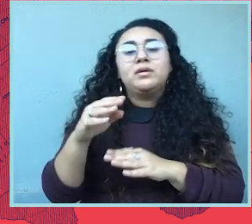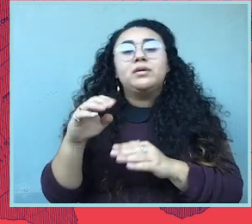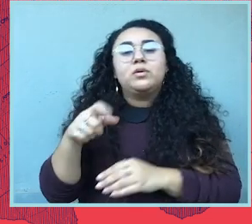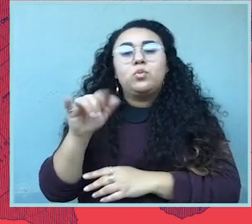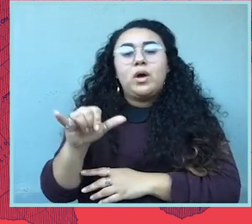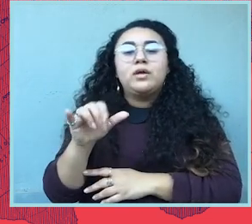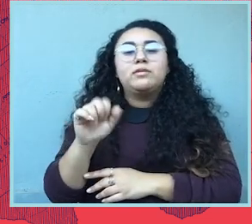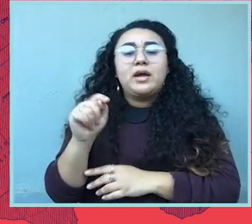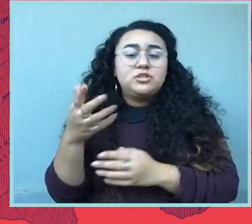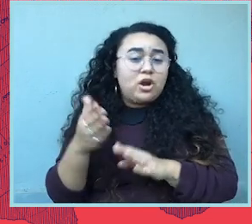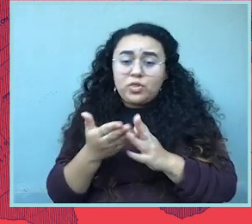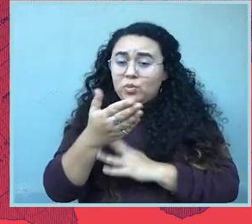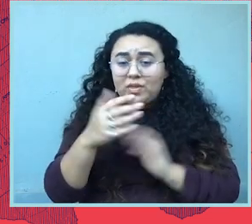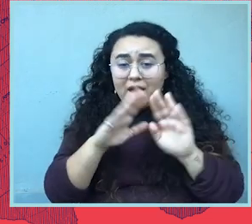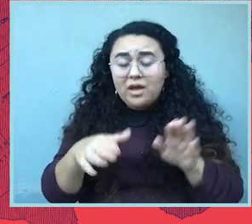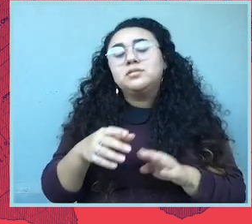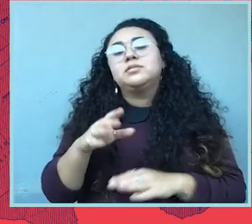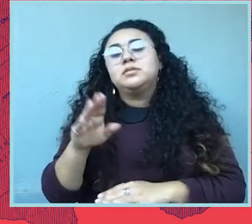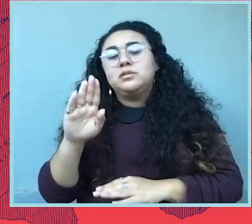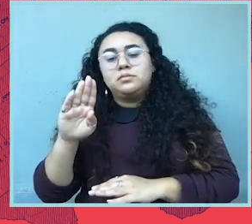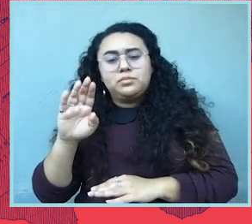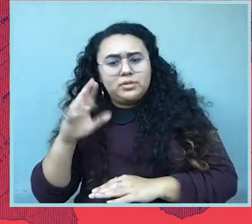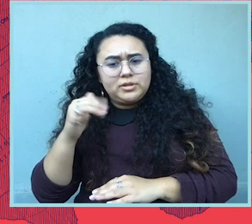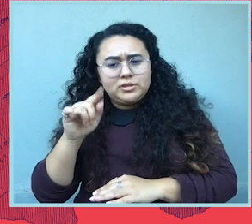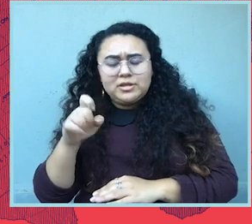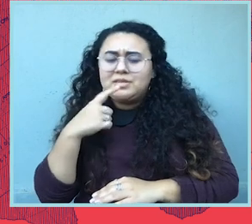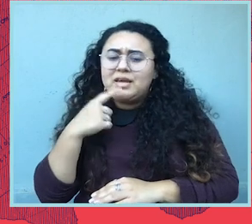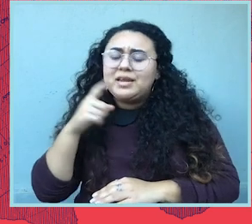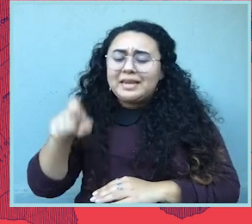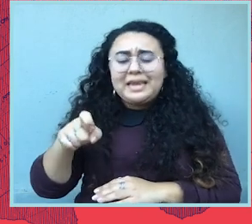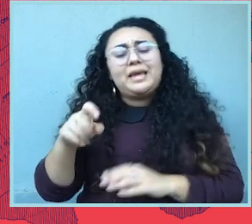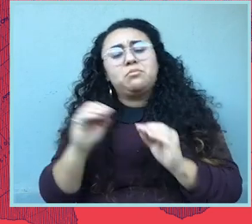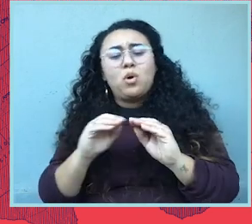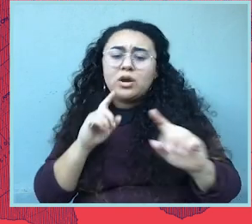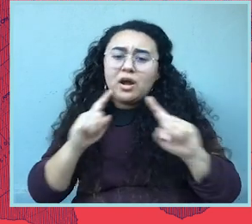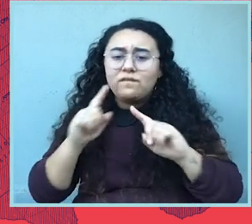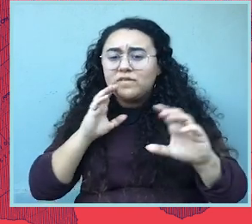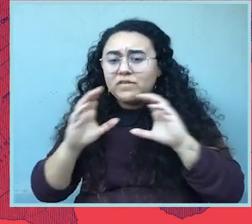It's already passed through the House and similarly, like Brigitte said, we need to have it be having conversations.